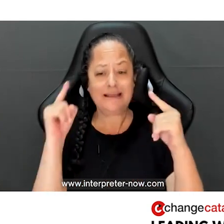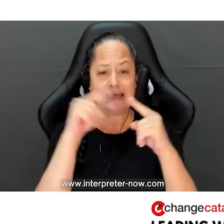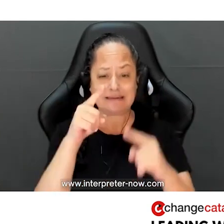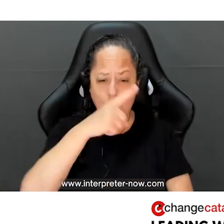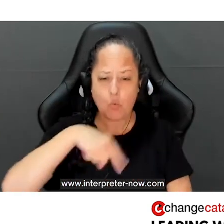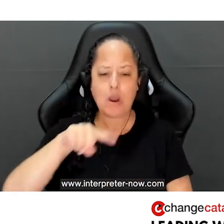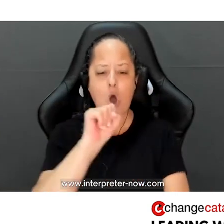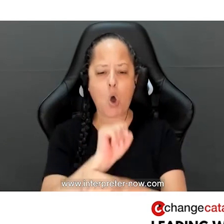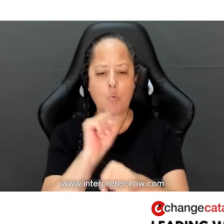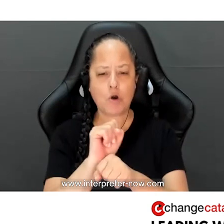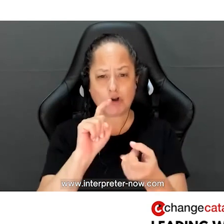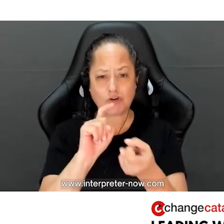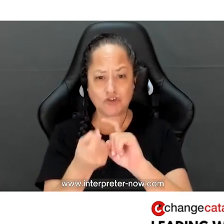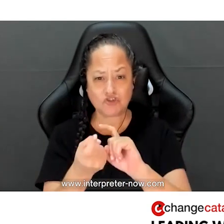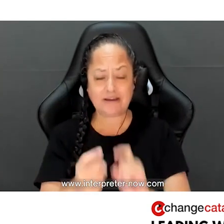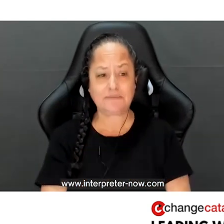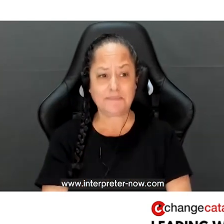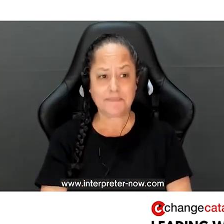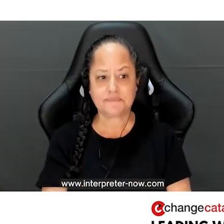until we all work to change them.